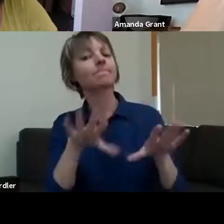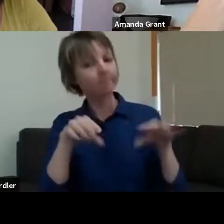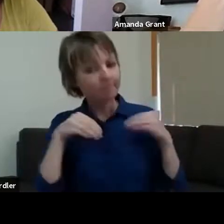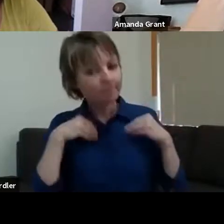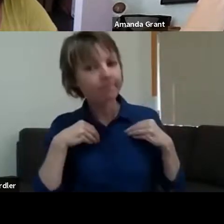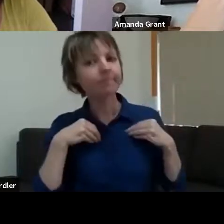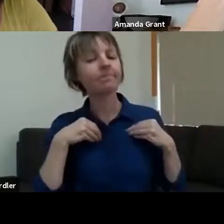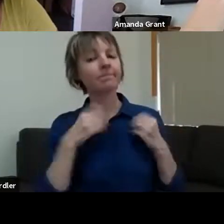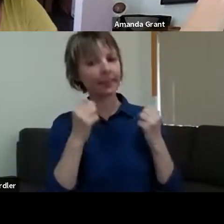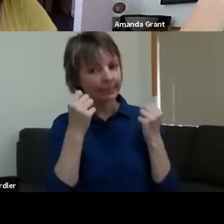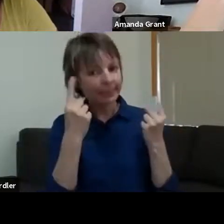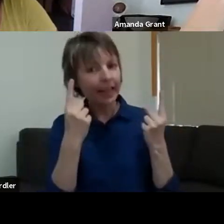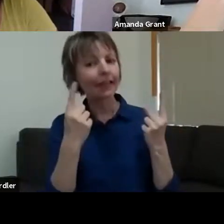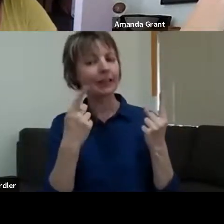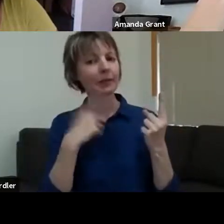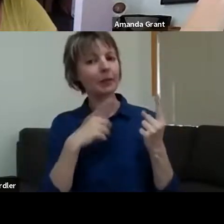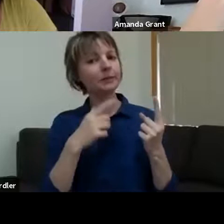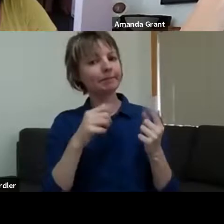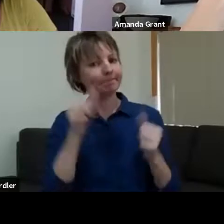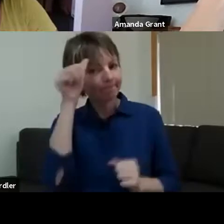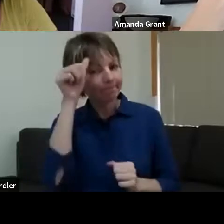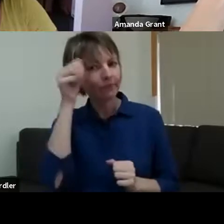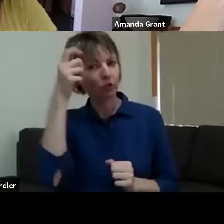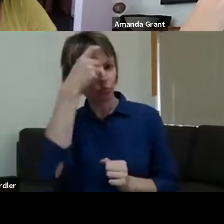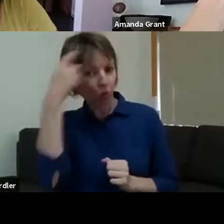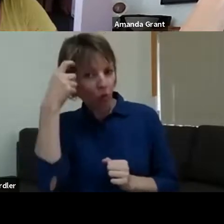going on. You could get to the point of going, "How are you going today?"